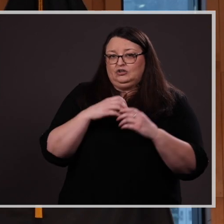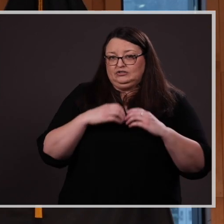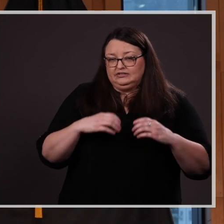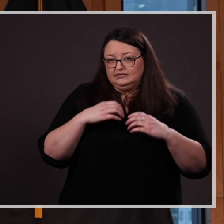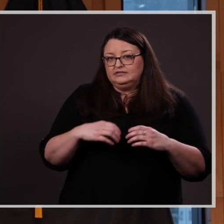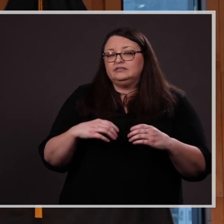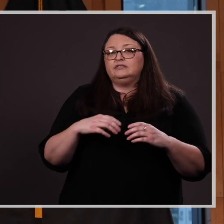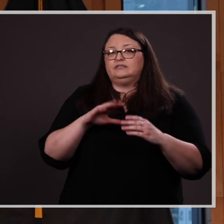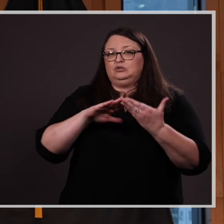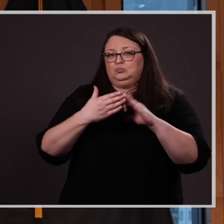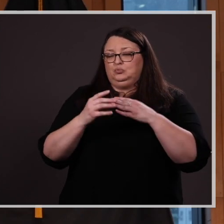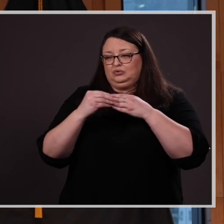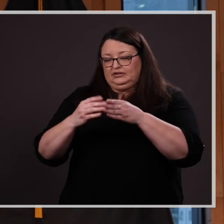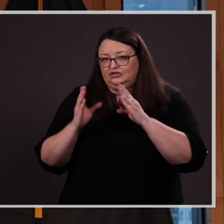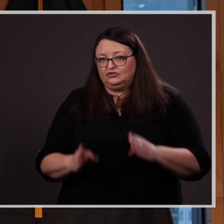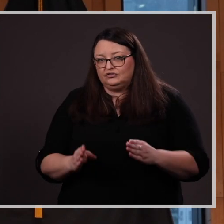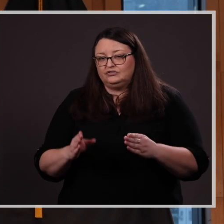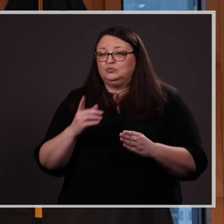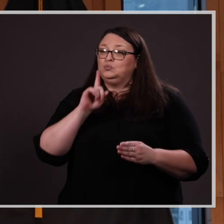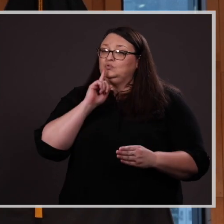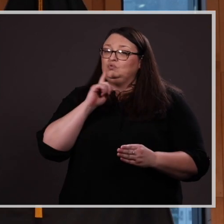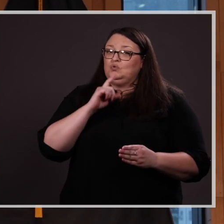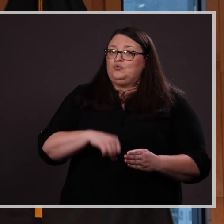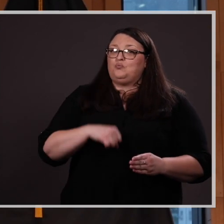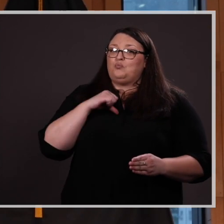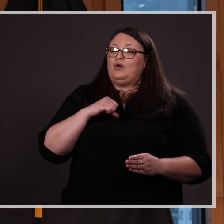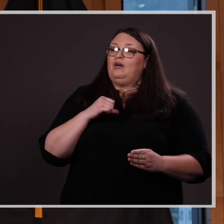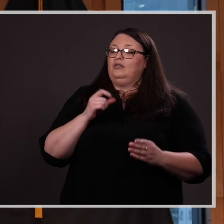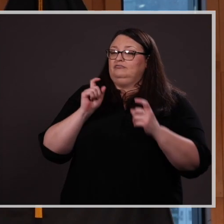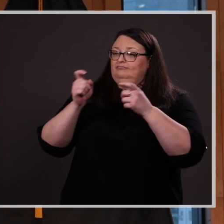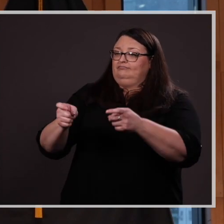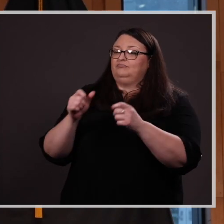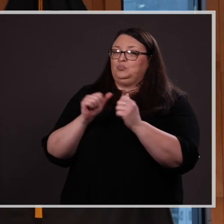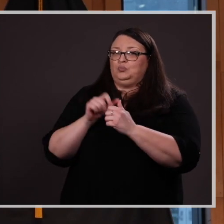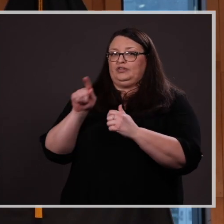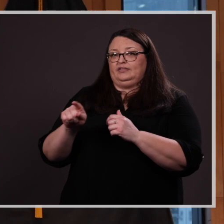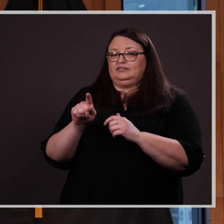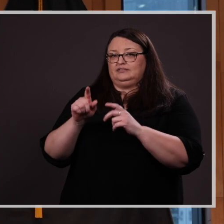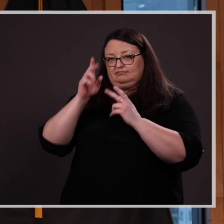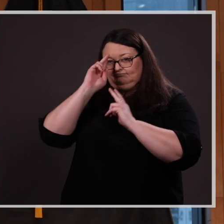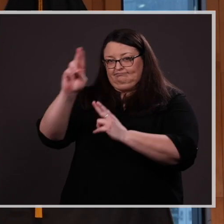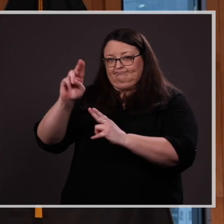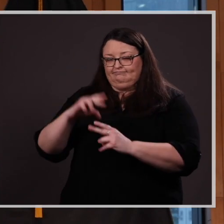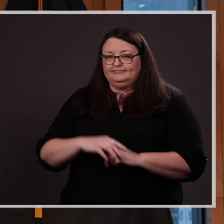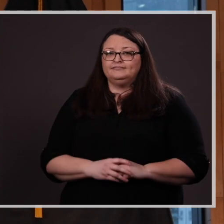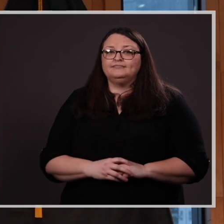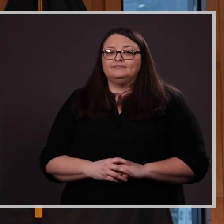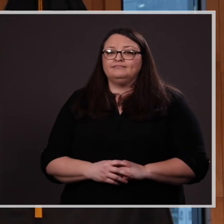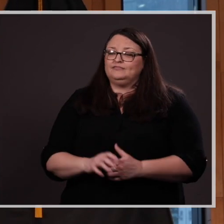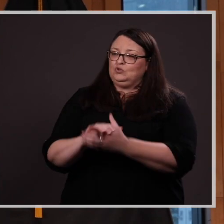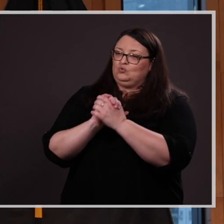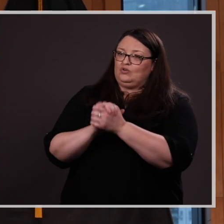and community leaders. We are proud to present you with this distinguished honor.